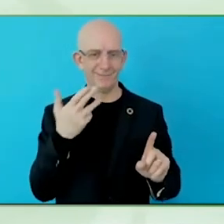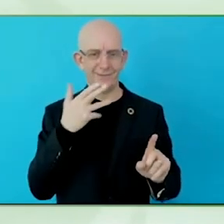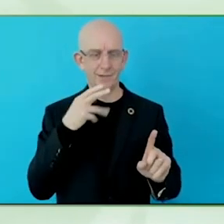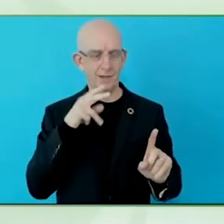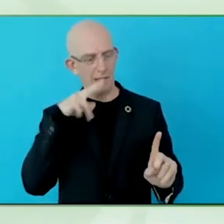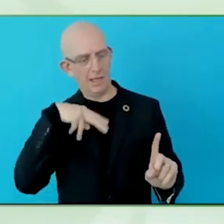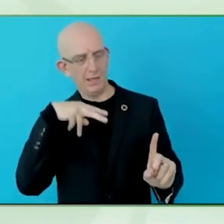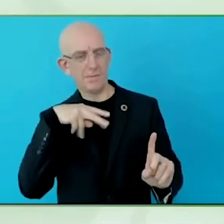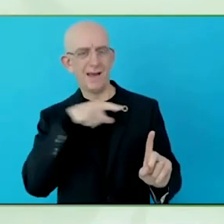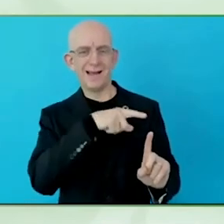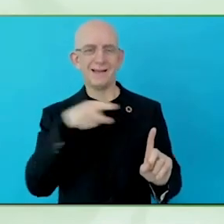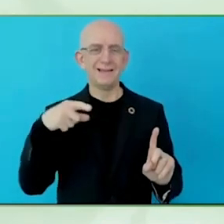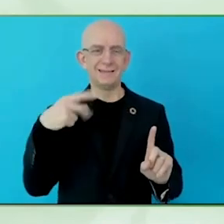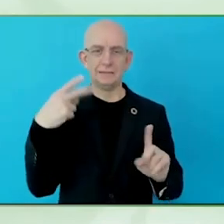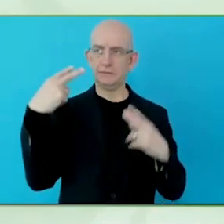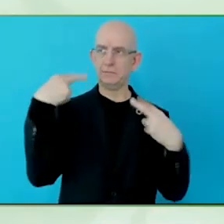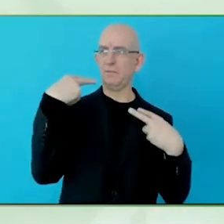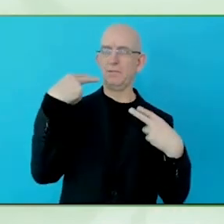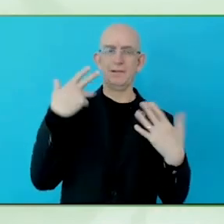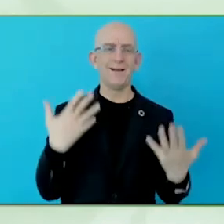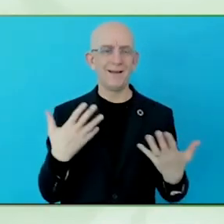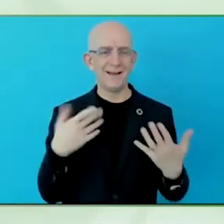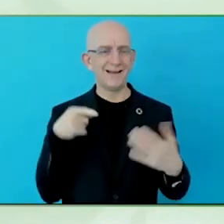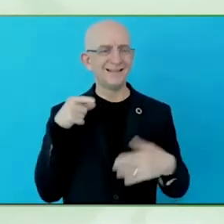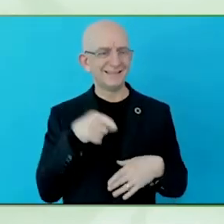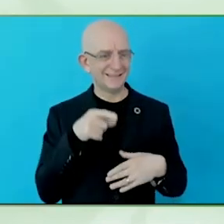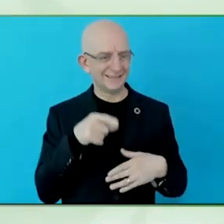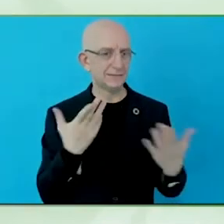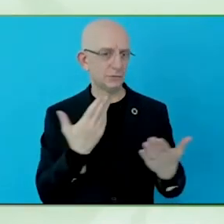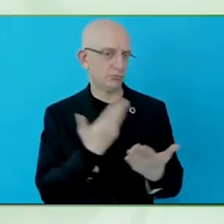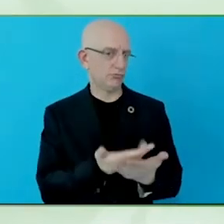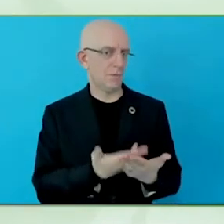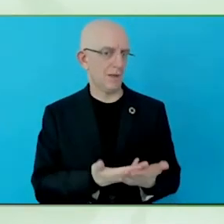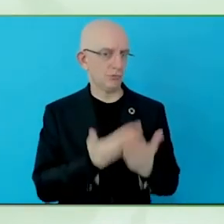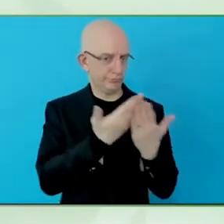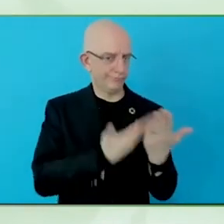Improving access to assistive technology is for them and their